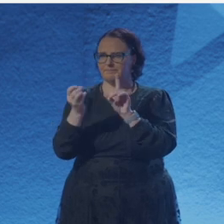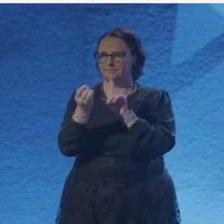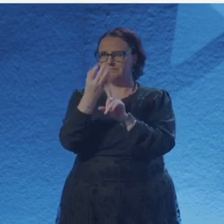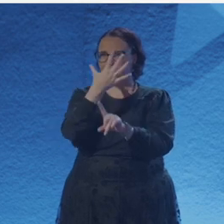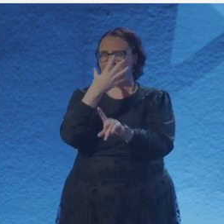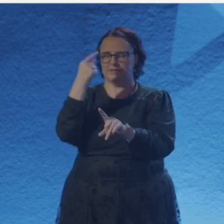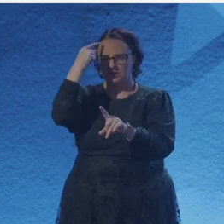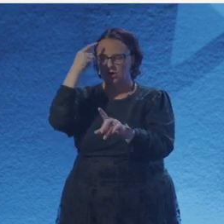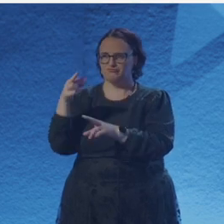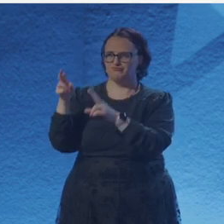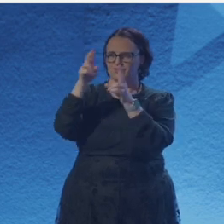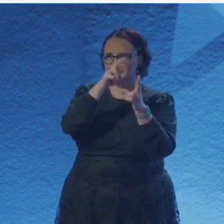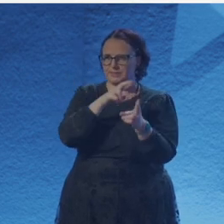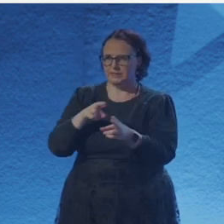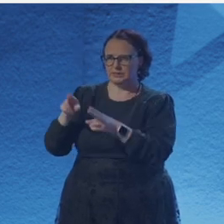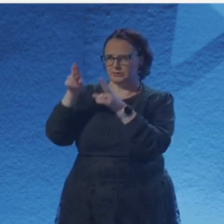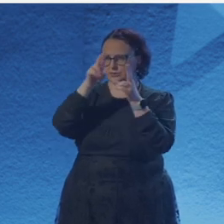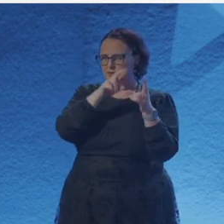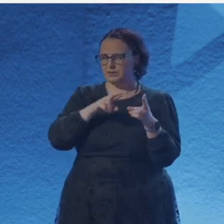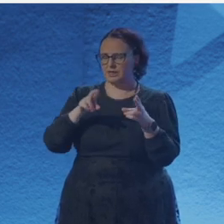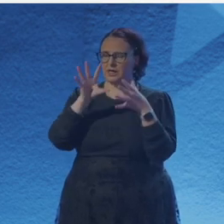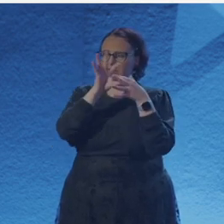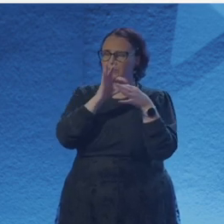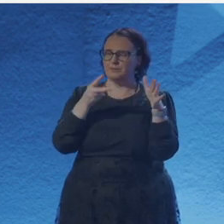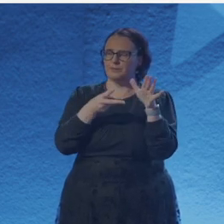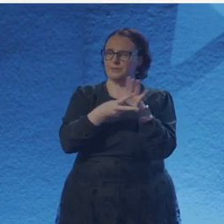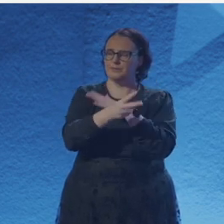legs tired, boots, chafing until the images of nanowires